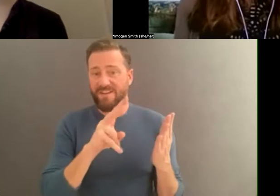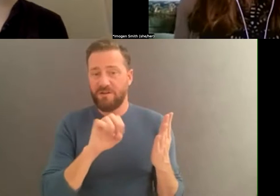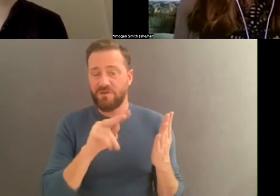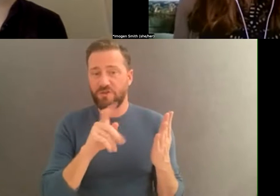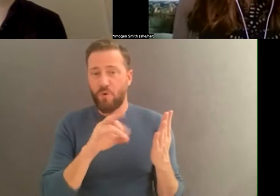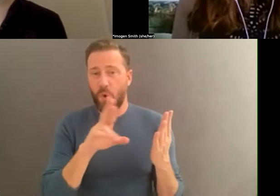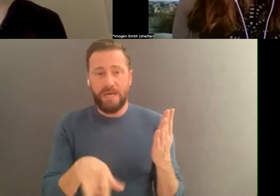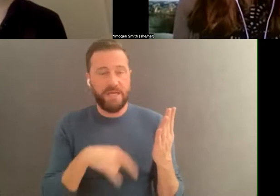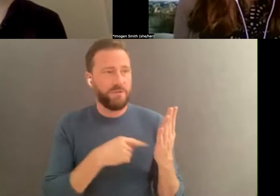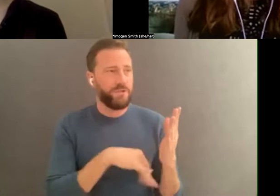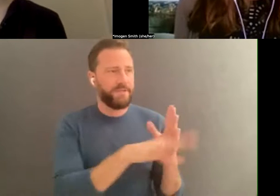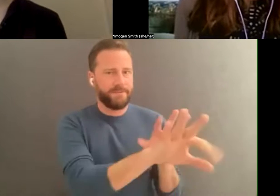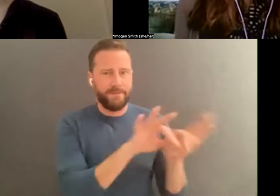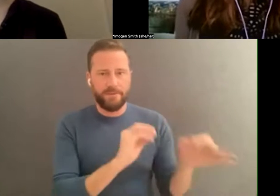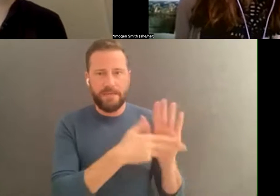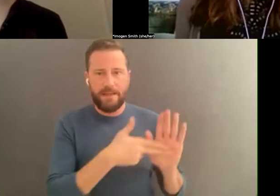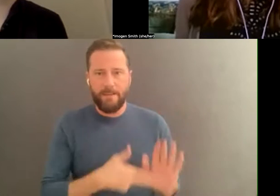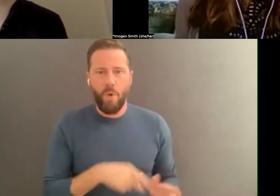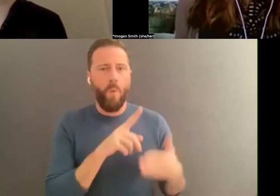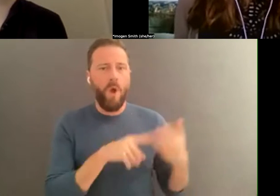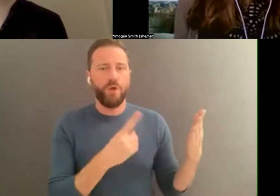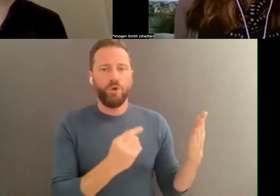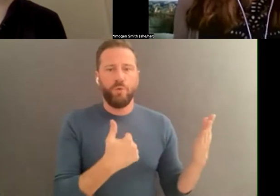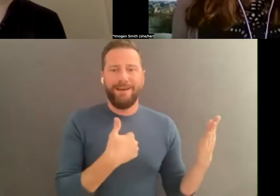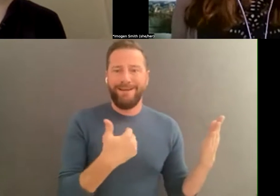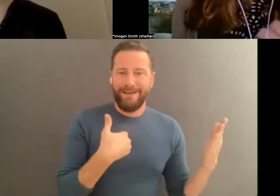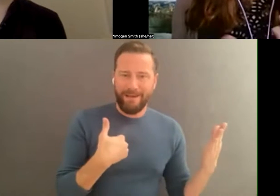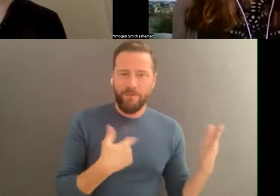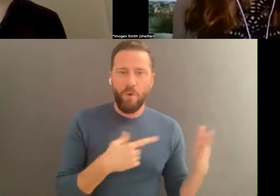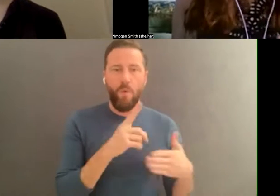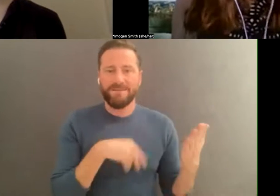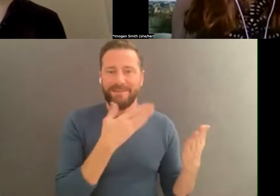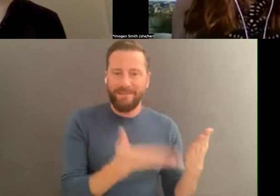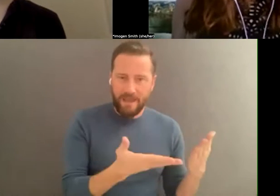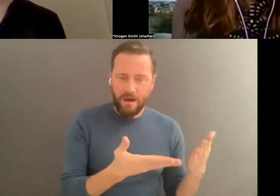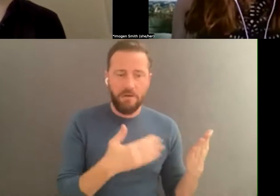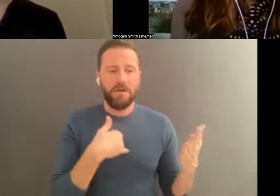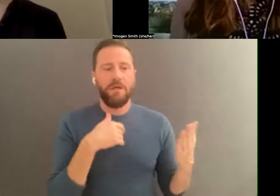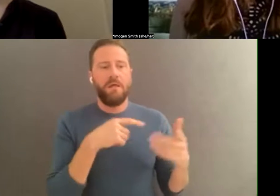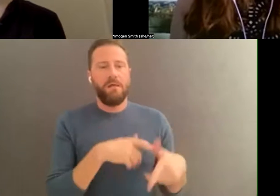more informed decisions about what you want to do with it. And make it possible to find things much more quickly. And